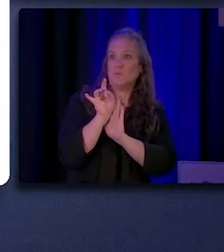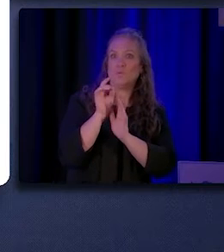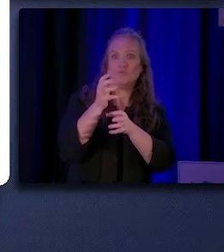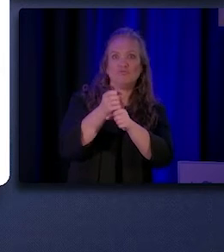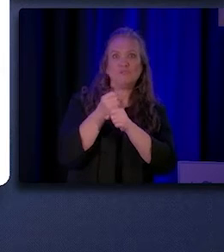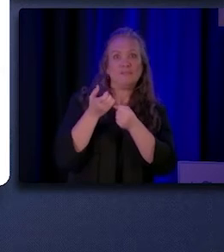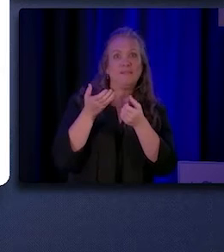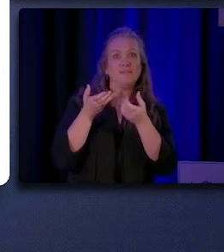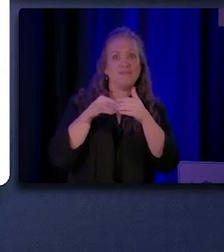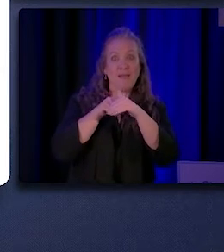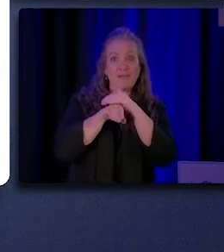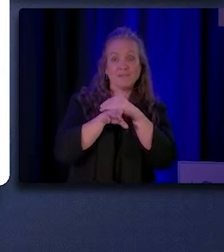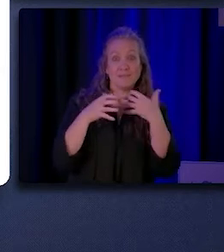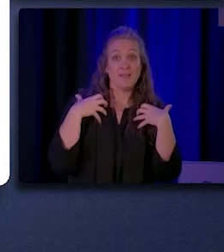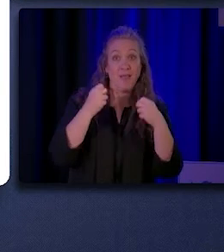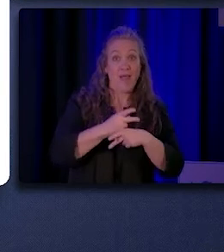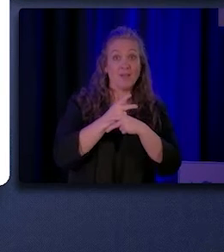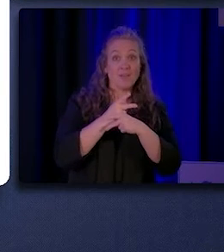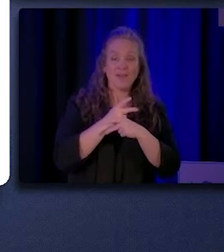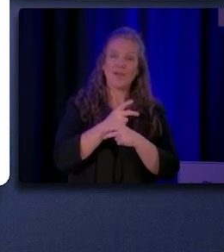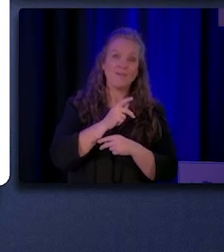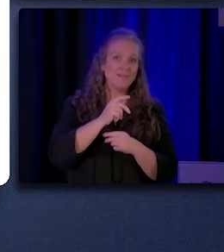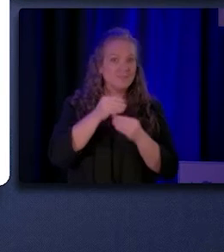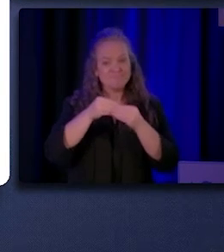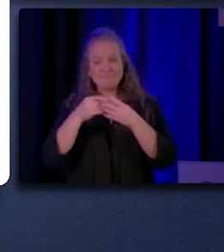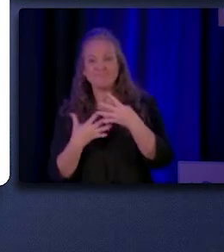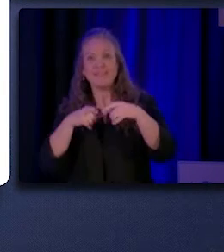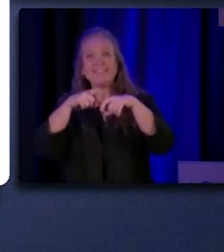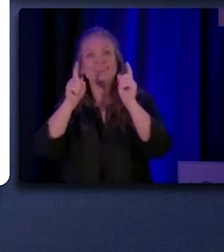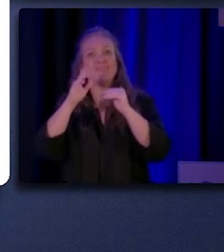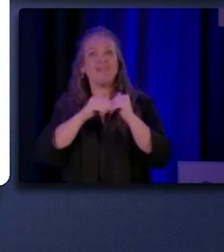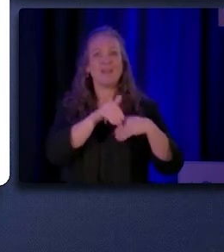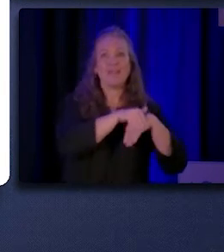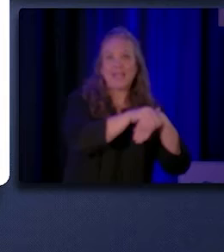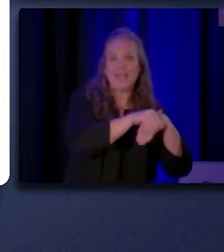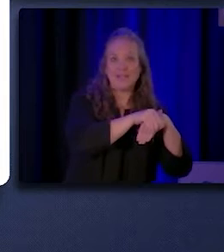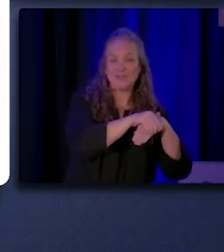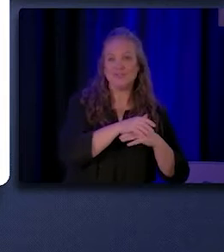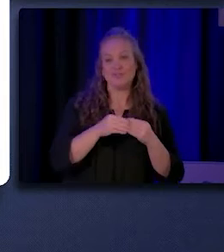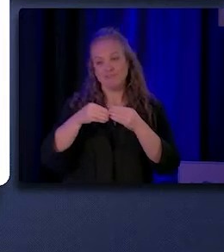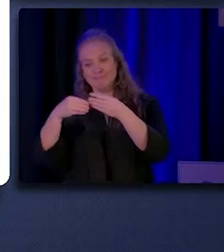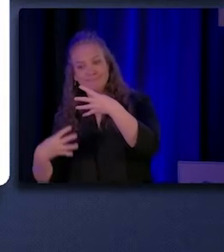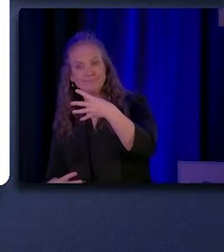in languages other than English. Yet the demographics of California's health workforce